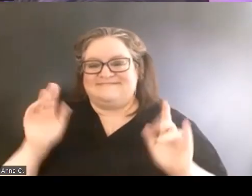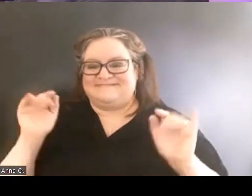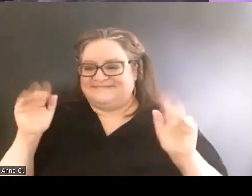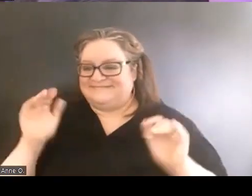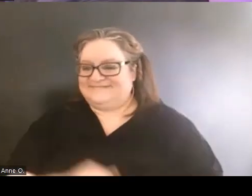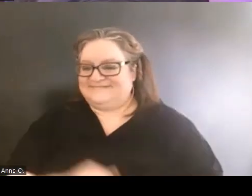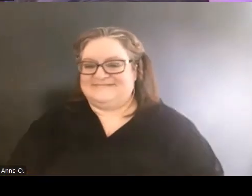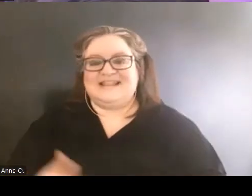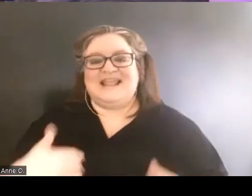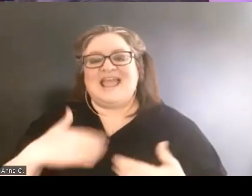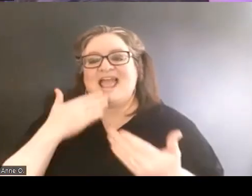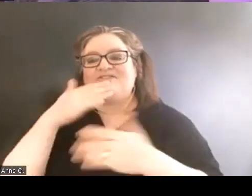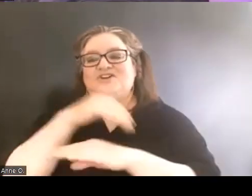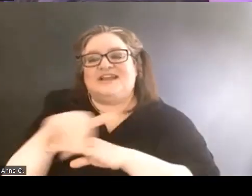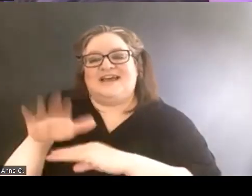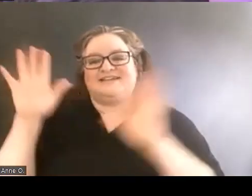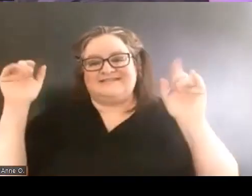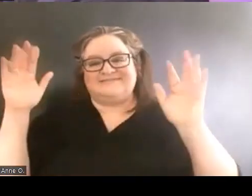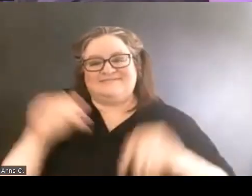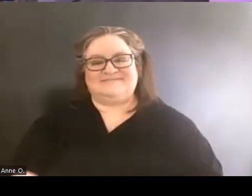And have a good night. Thank you.